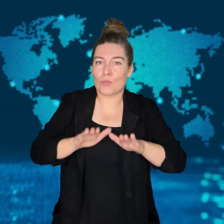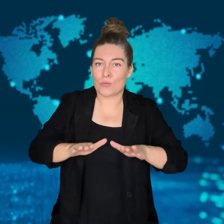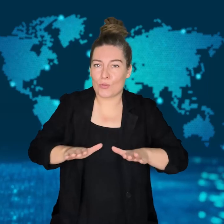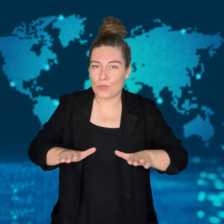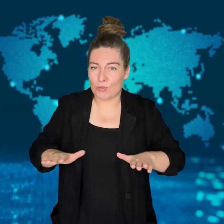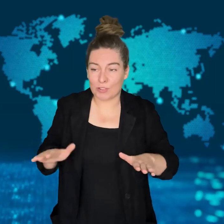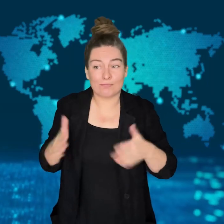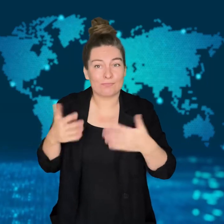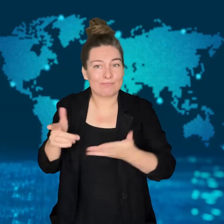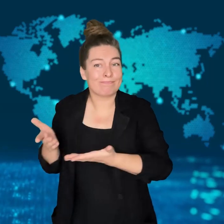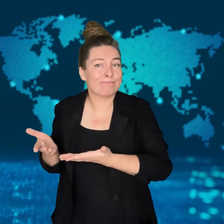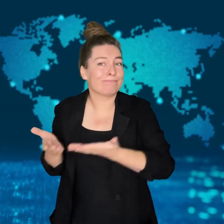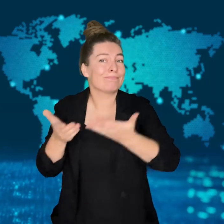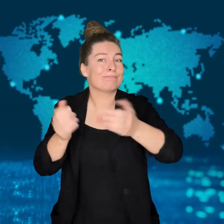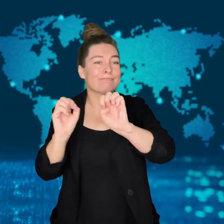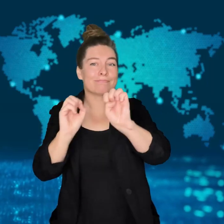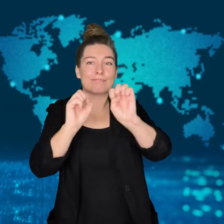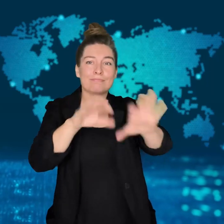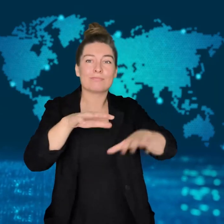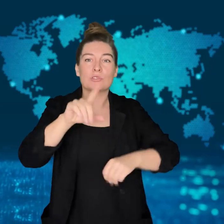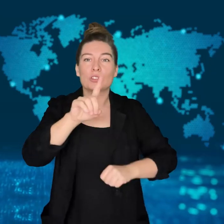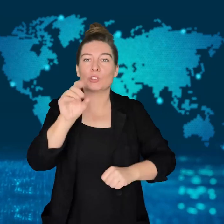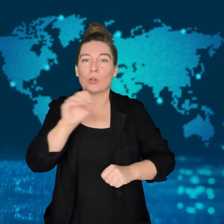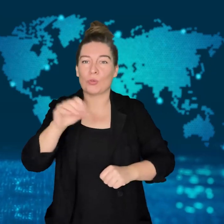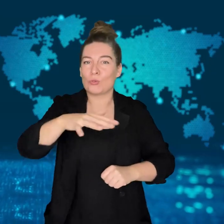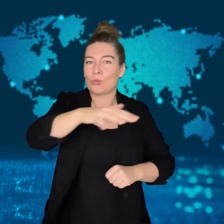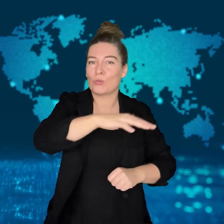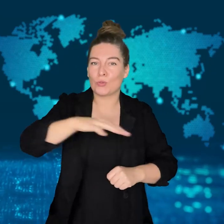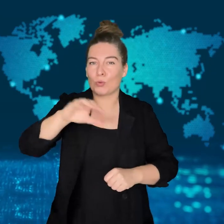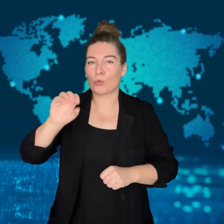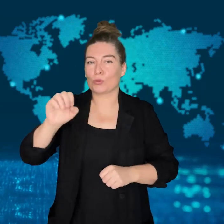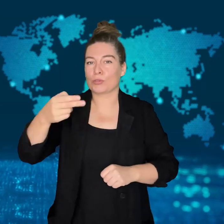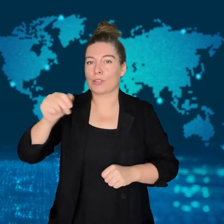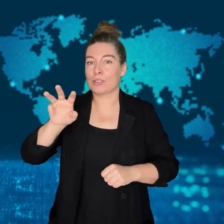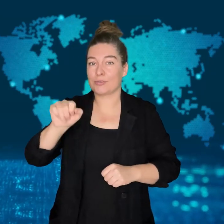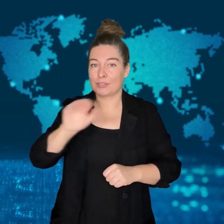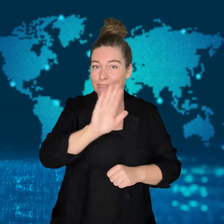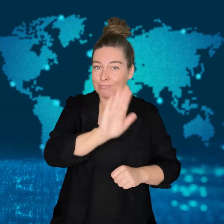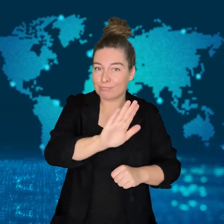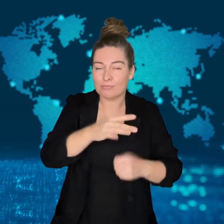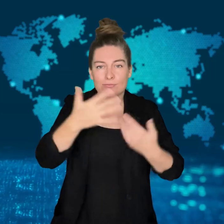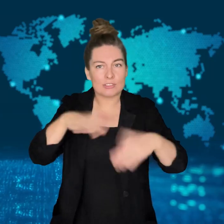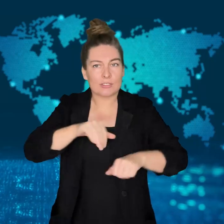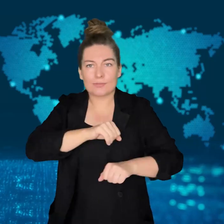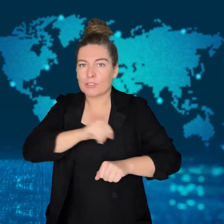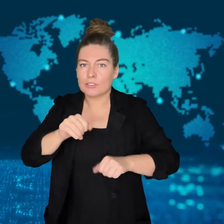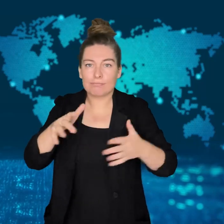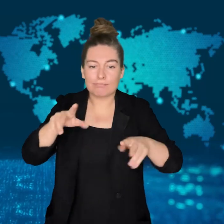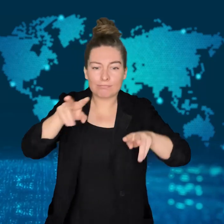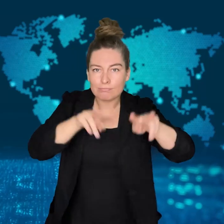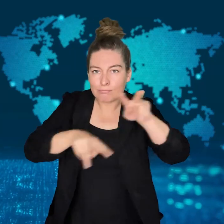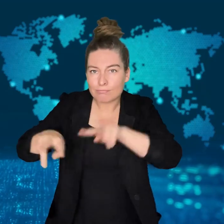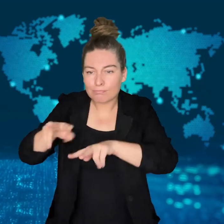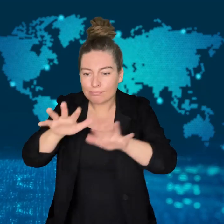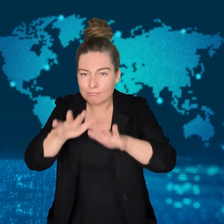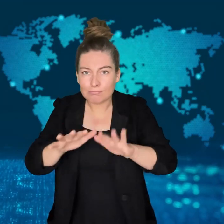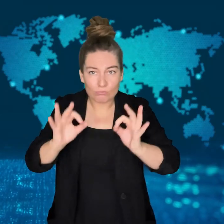One of the officers was struck during the capture.